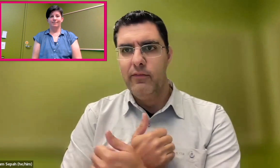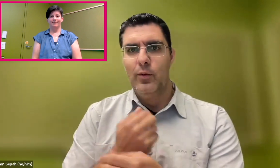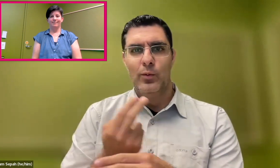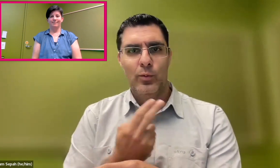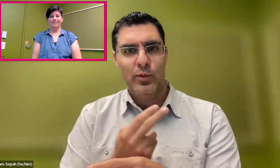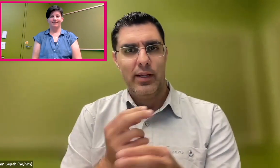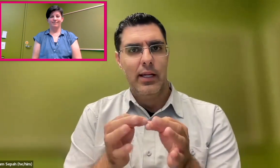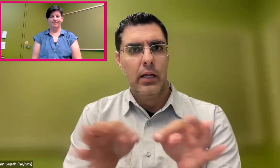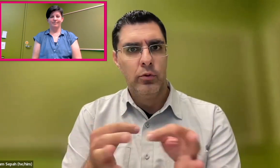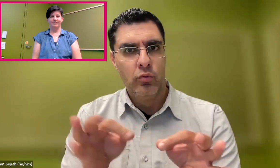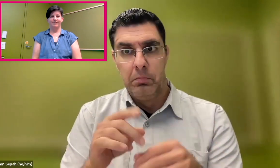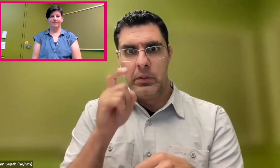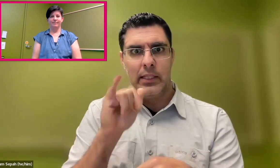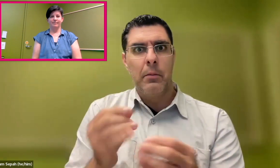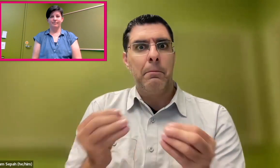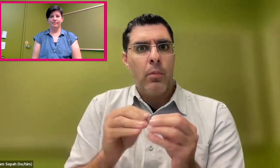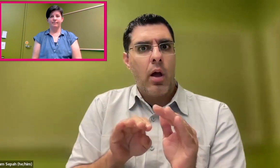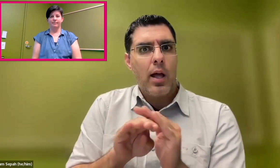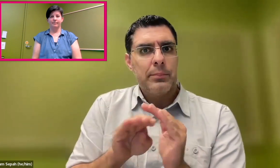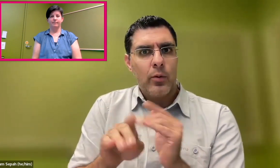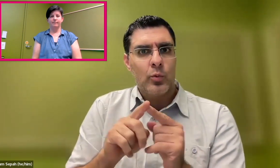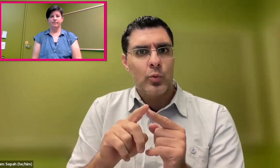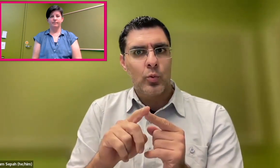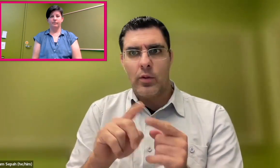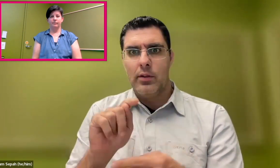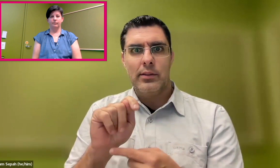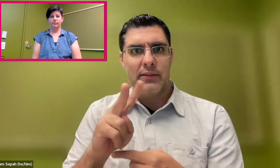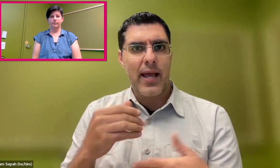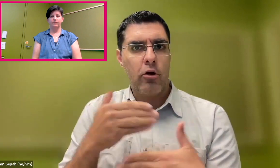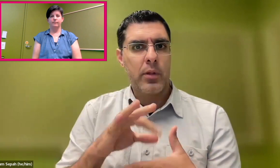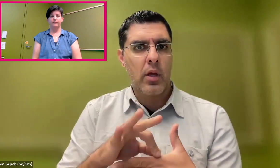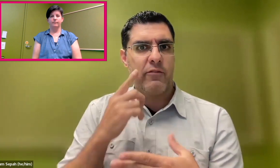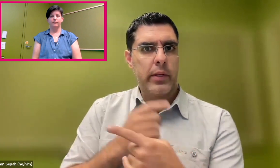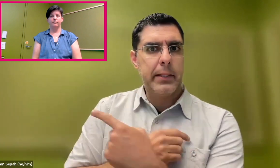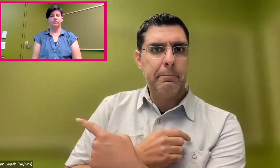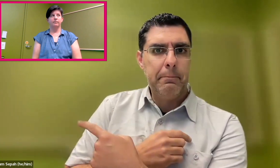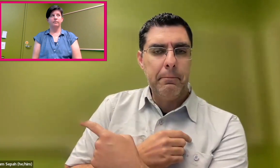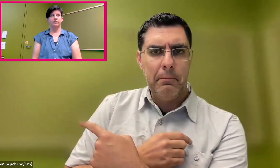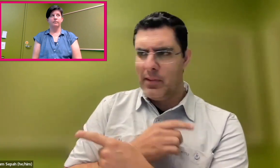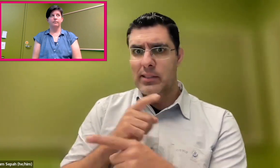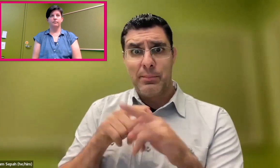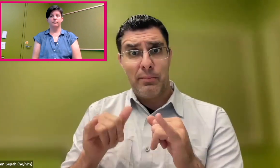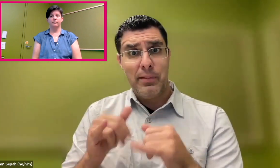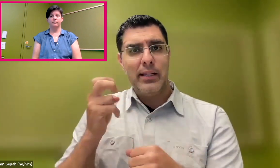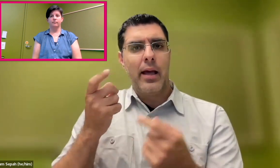And he loves to read the captions. He has so much more access to information and entertainment